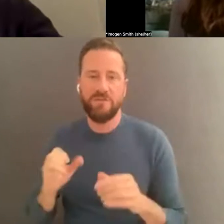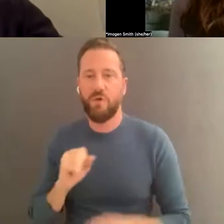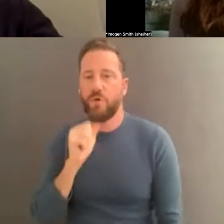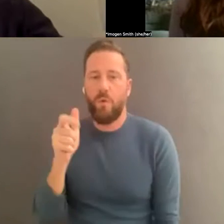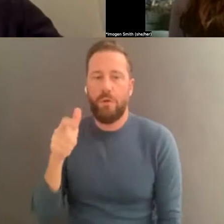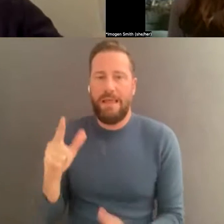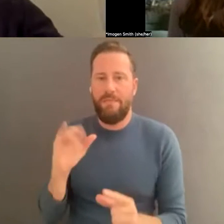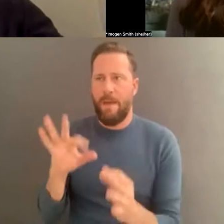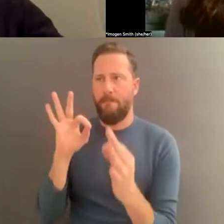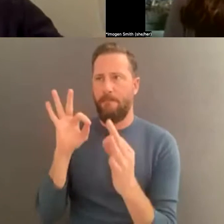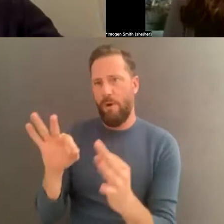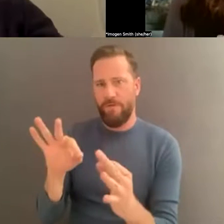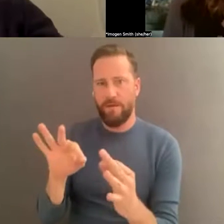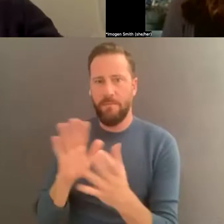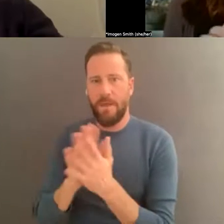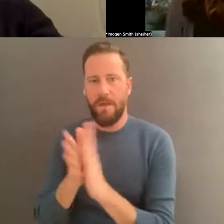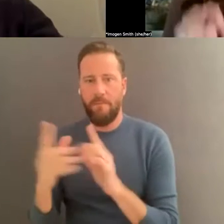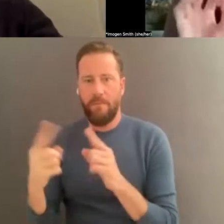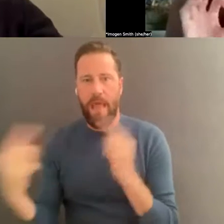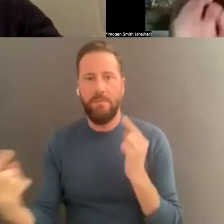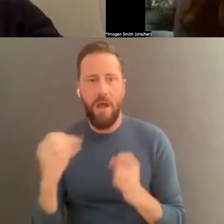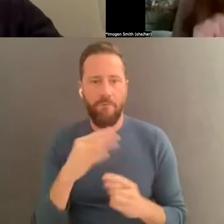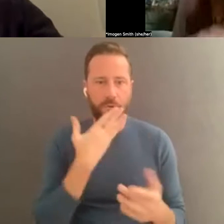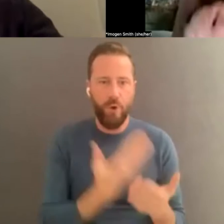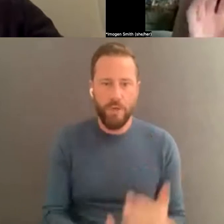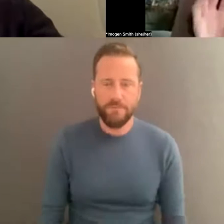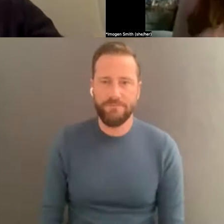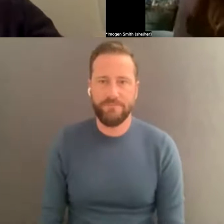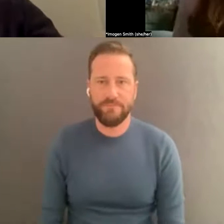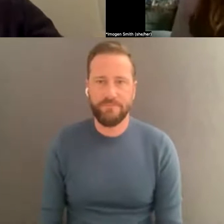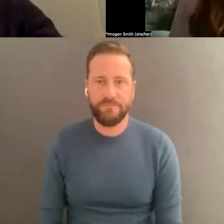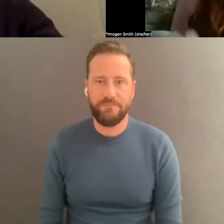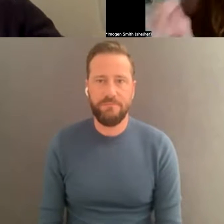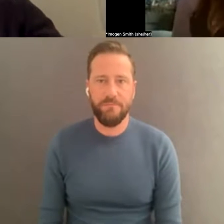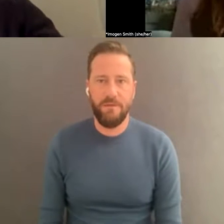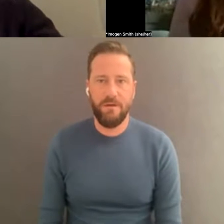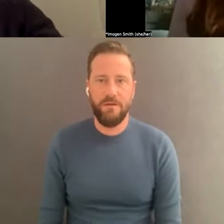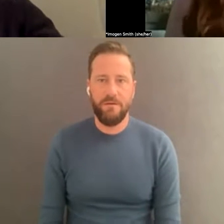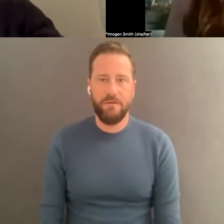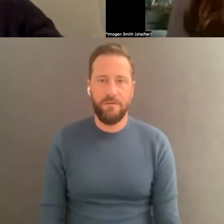the good. Just a tiny hint or tip about, if you are